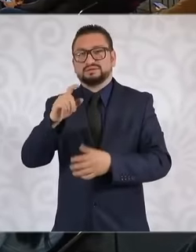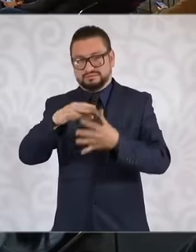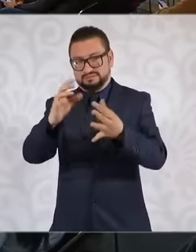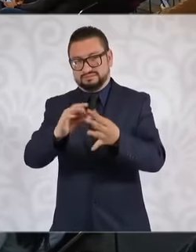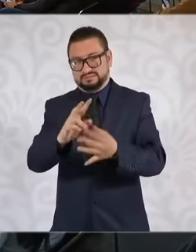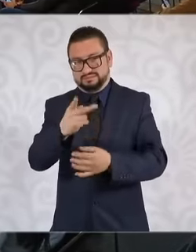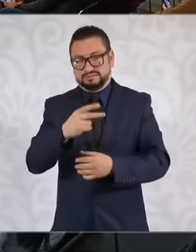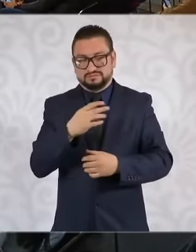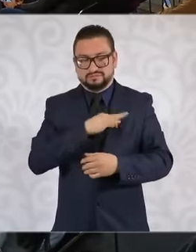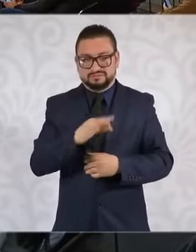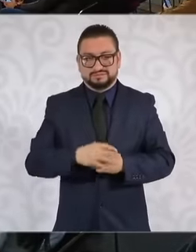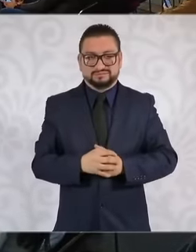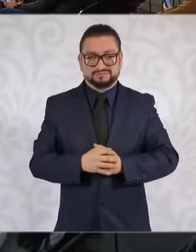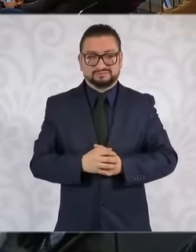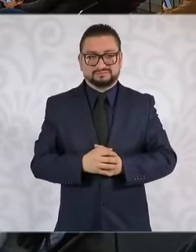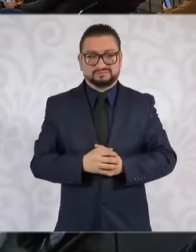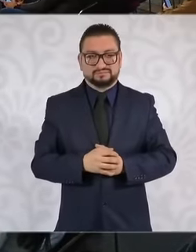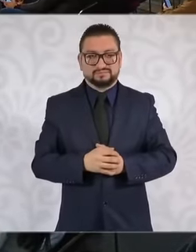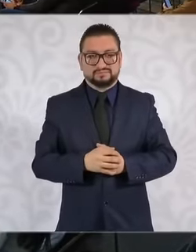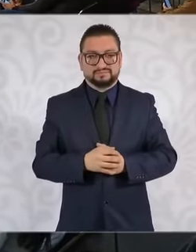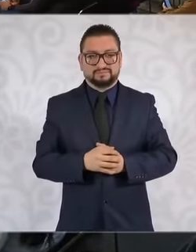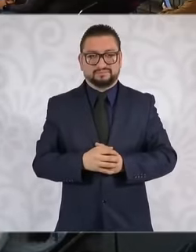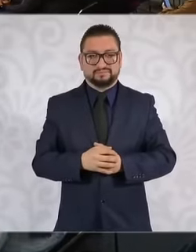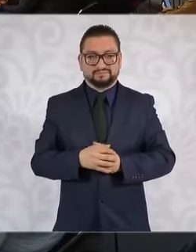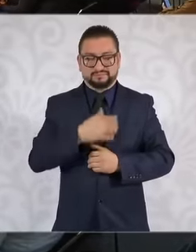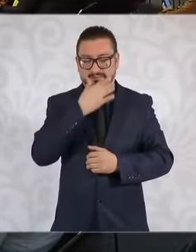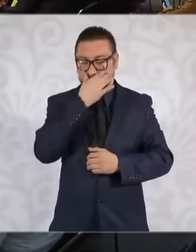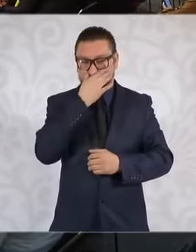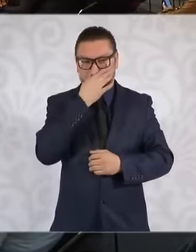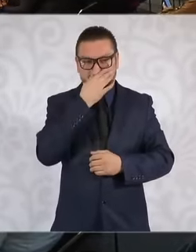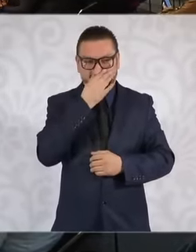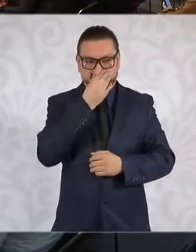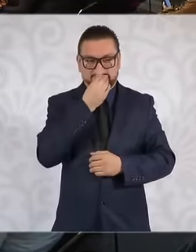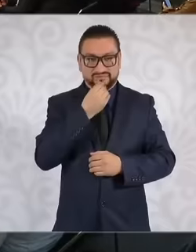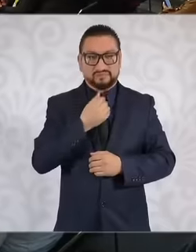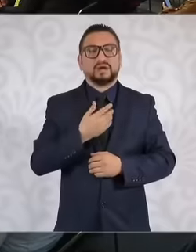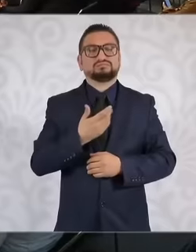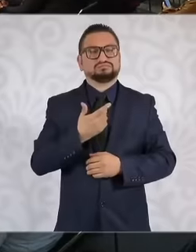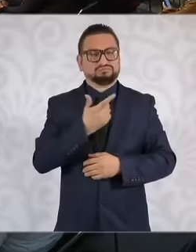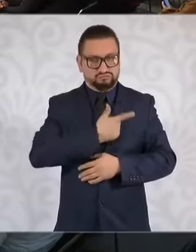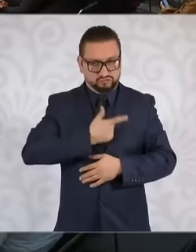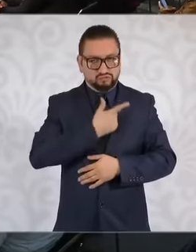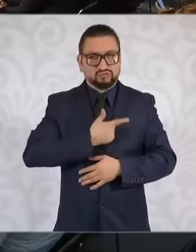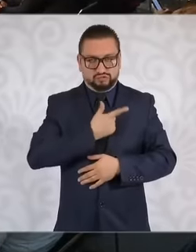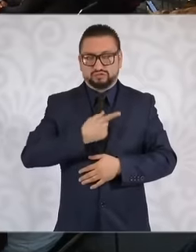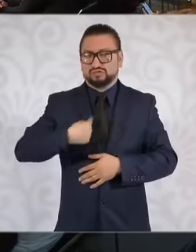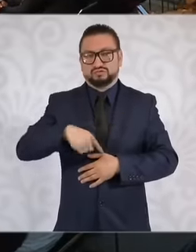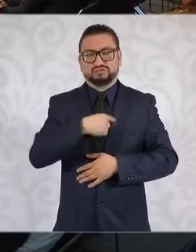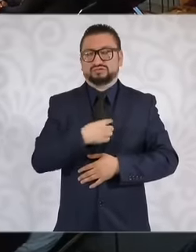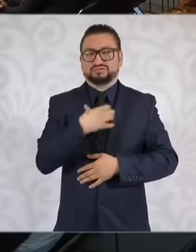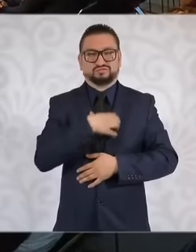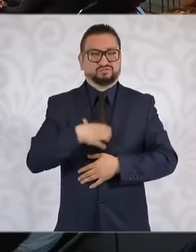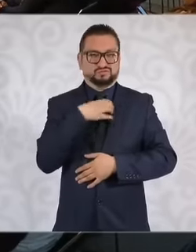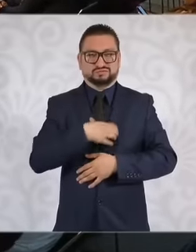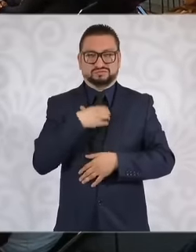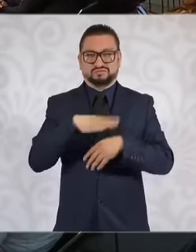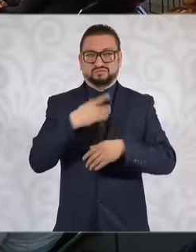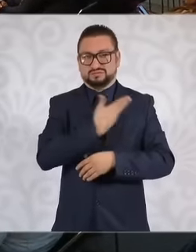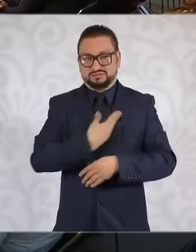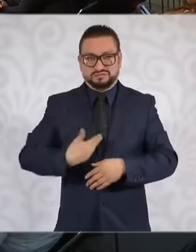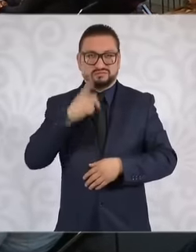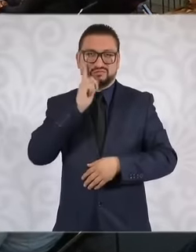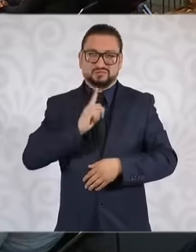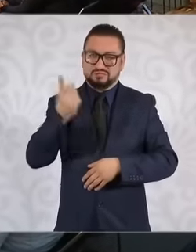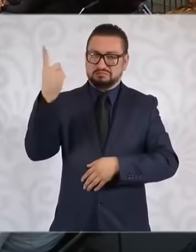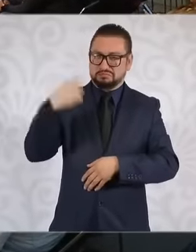with great pleasure We are very happy because the president has given us a mandate that